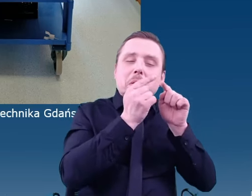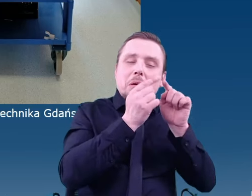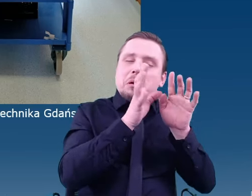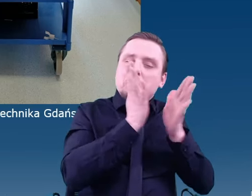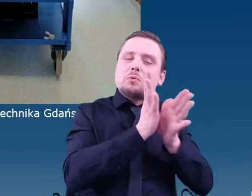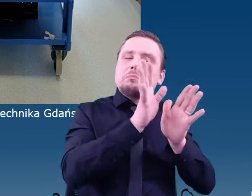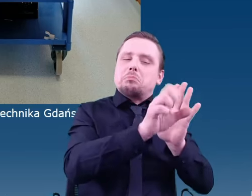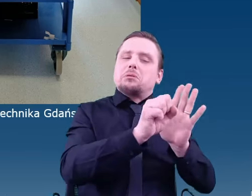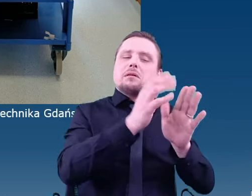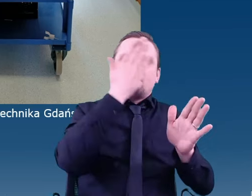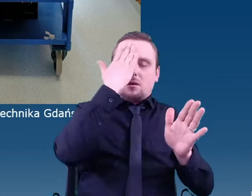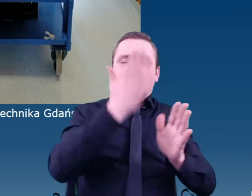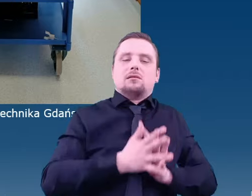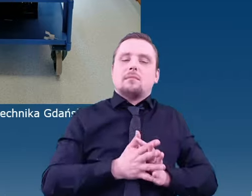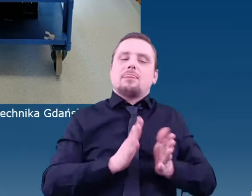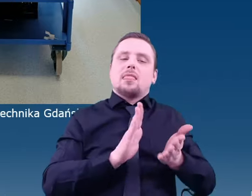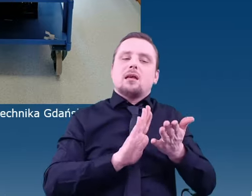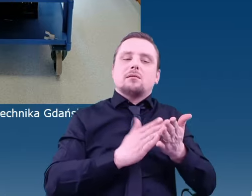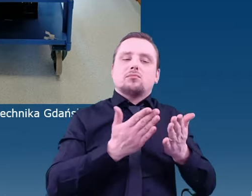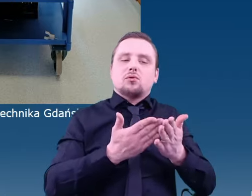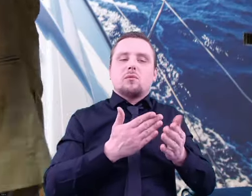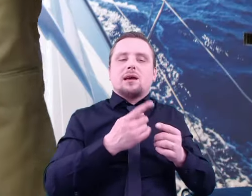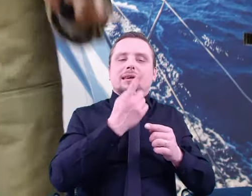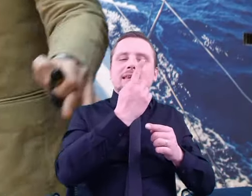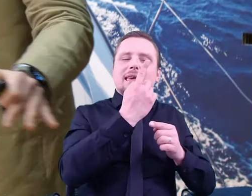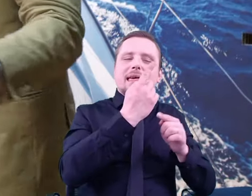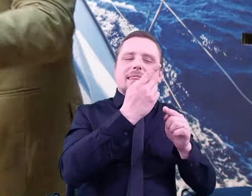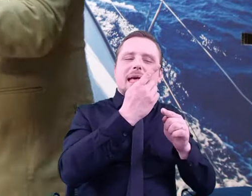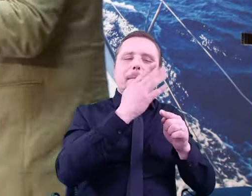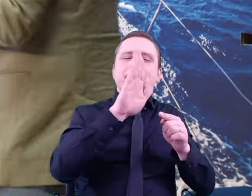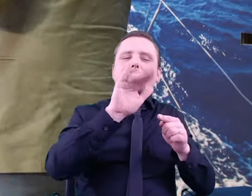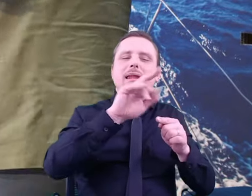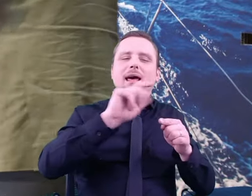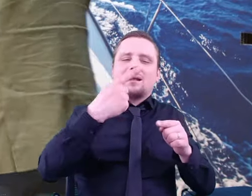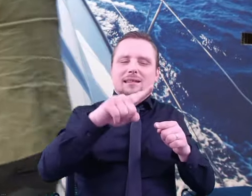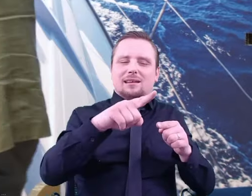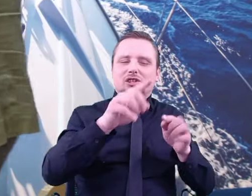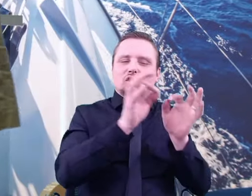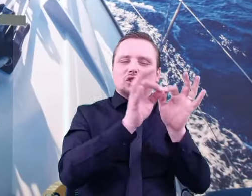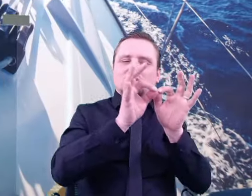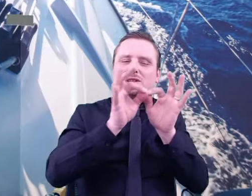Here, I gave you part per billiard. Imagine billiard of compounds suspended here in the air.